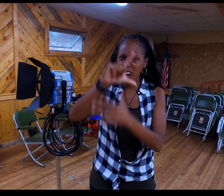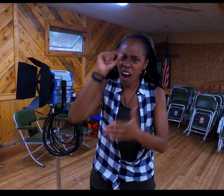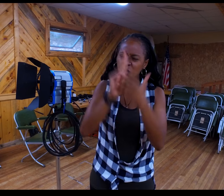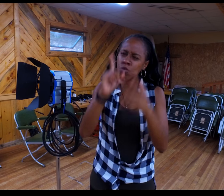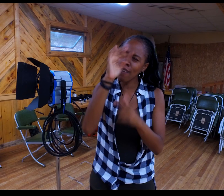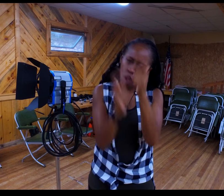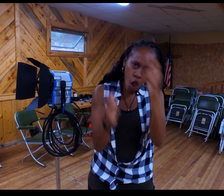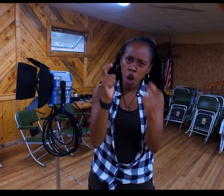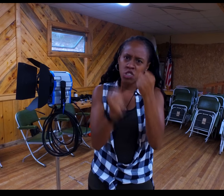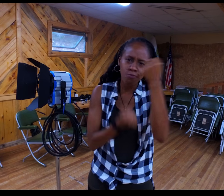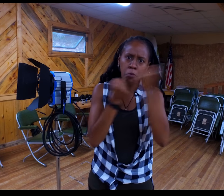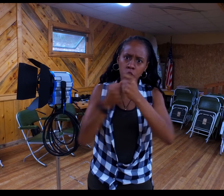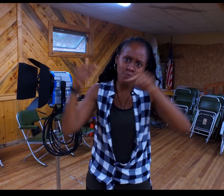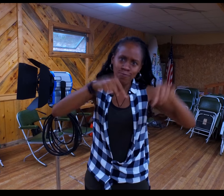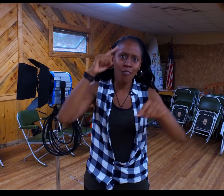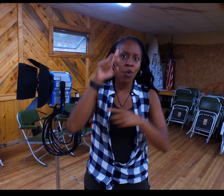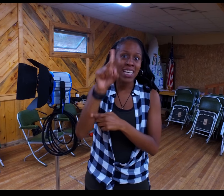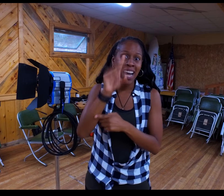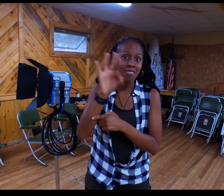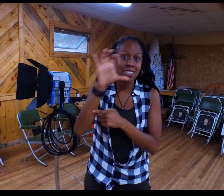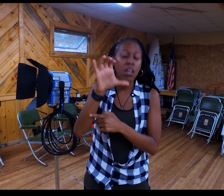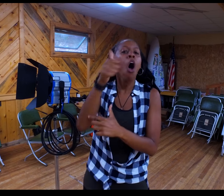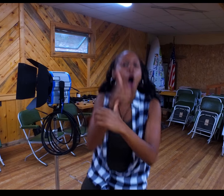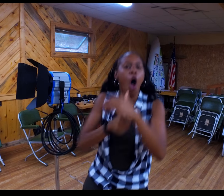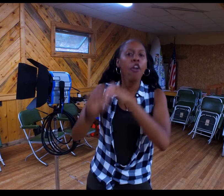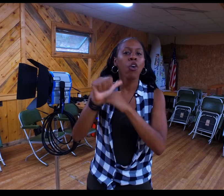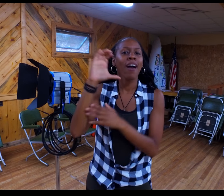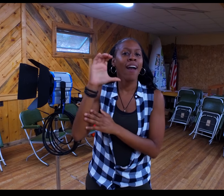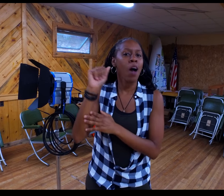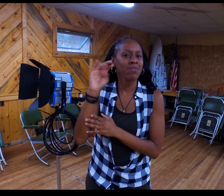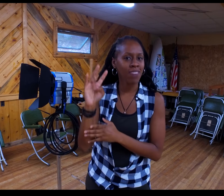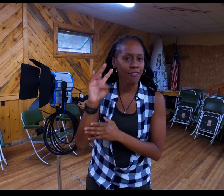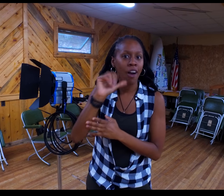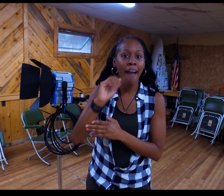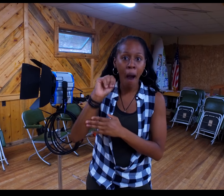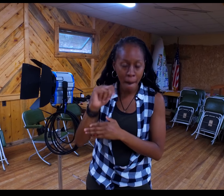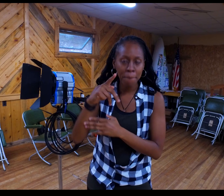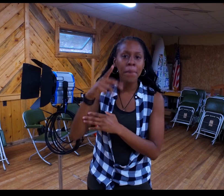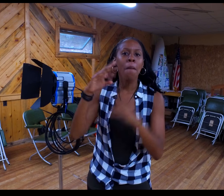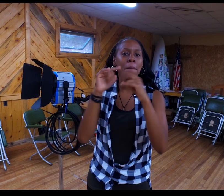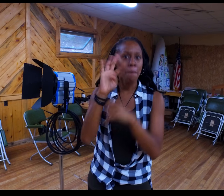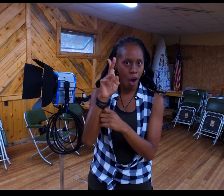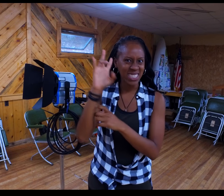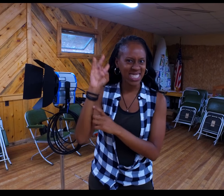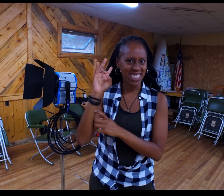Gallaudet is one of the biggest sponsors of Deaf Film Camp, which is run by Camp Mark 7.